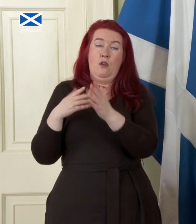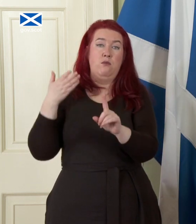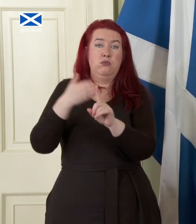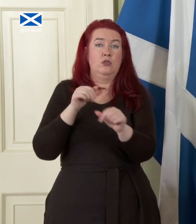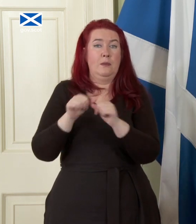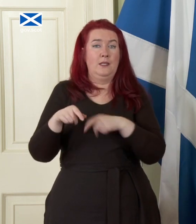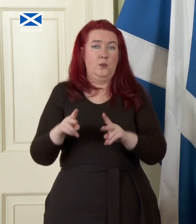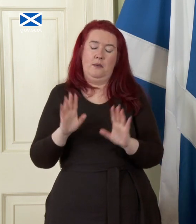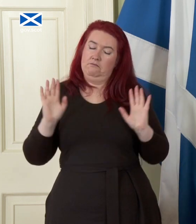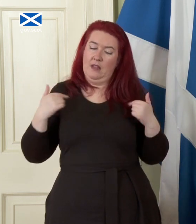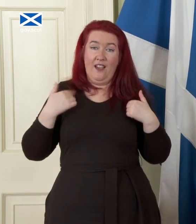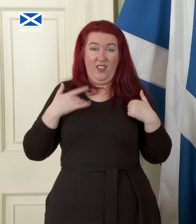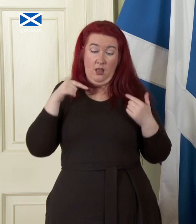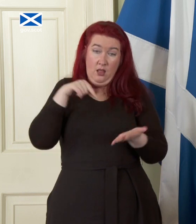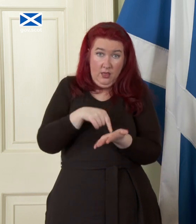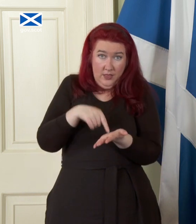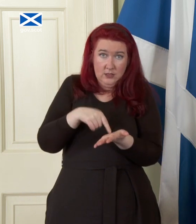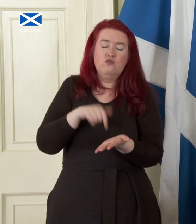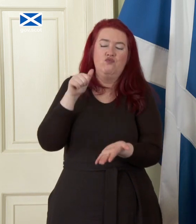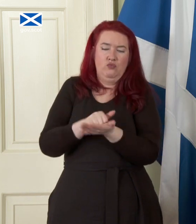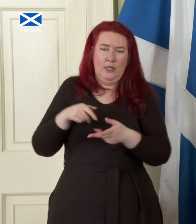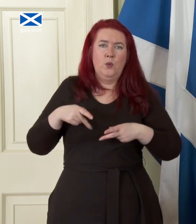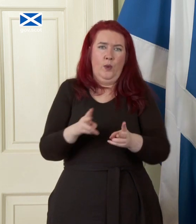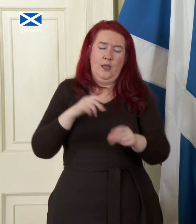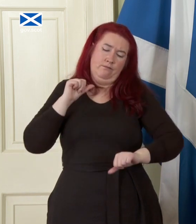to argue that I think this is the right way to proceed to ask people in Scotland